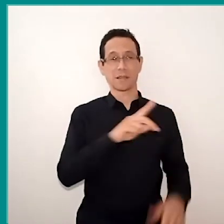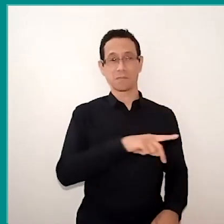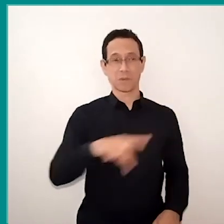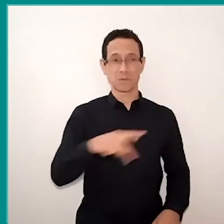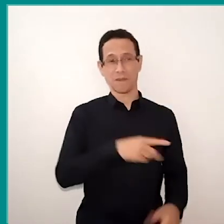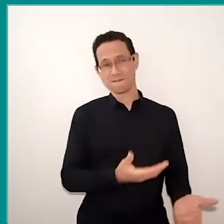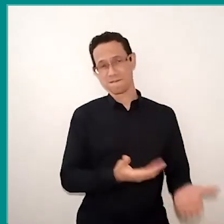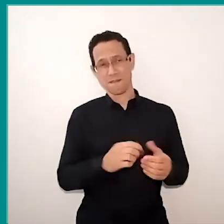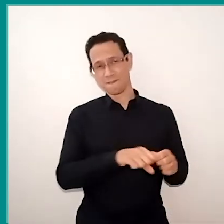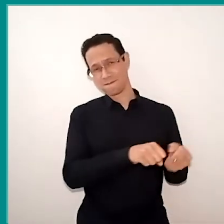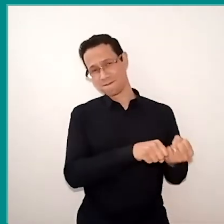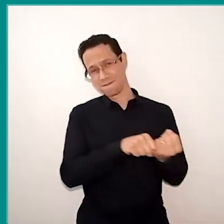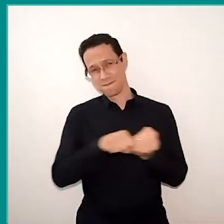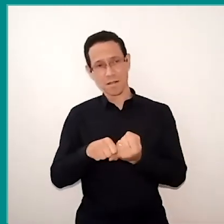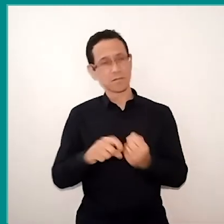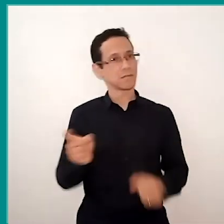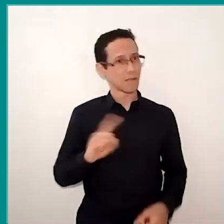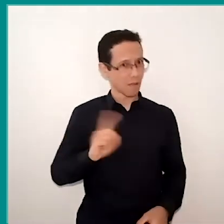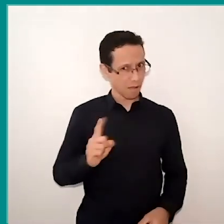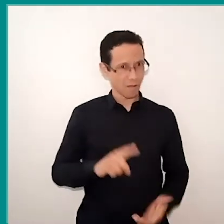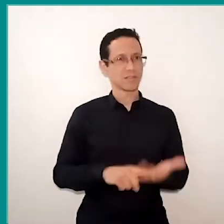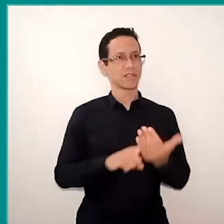on the contrary, it is the technology that it has to come after pedagogy,